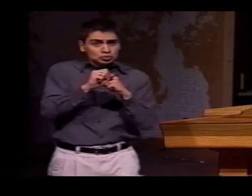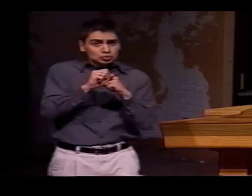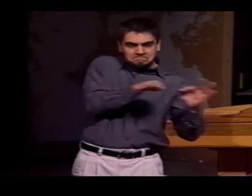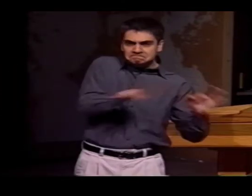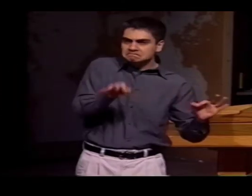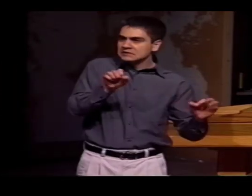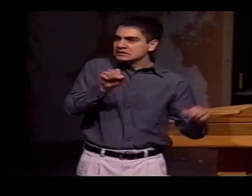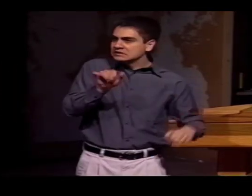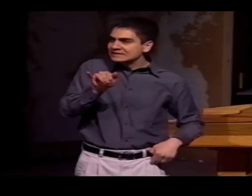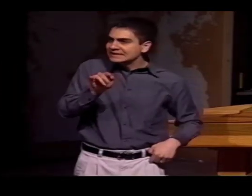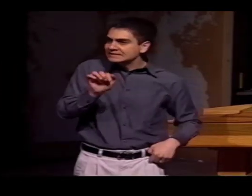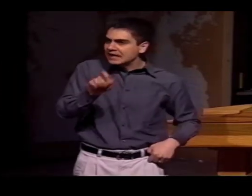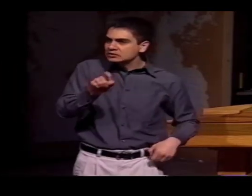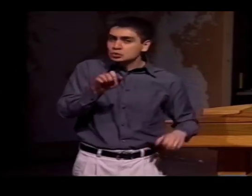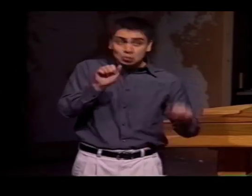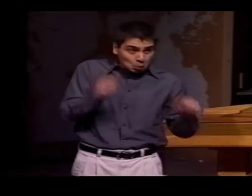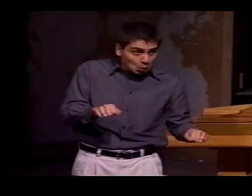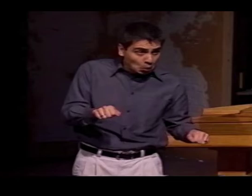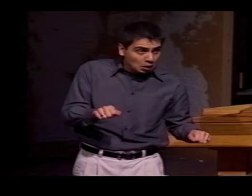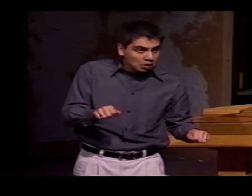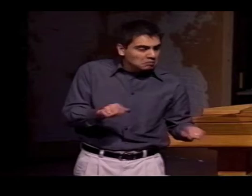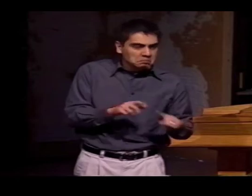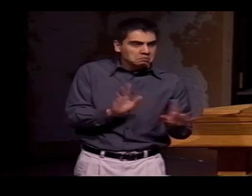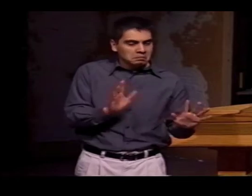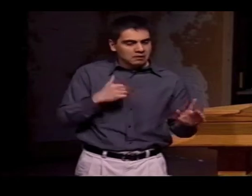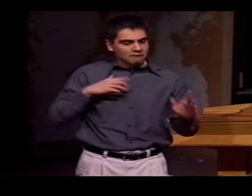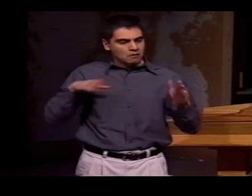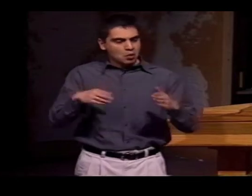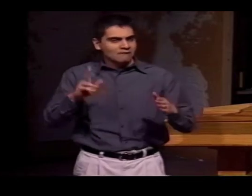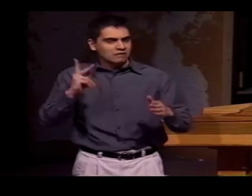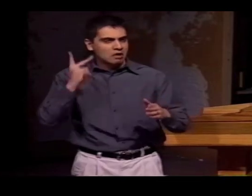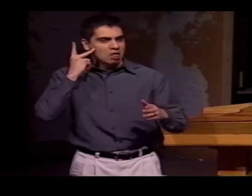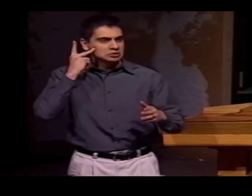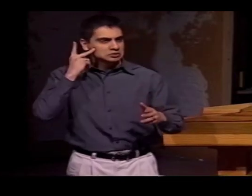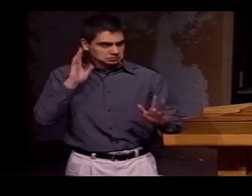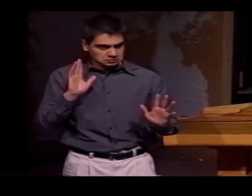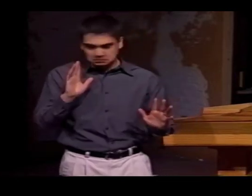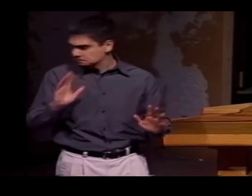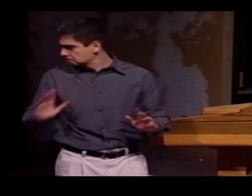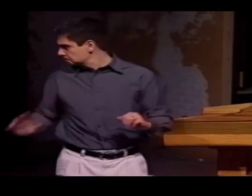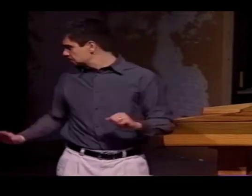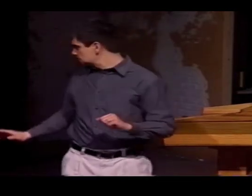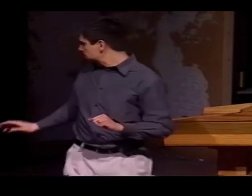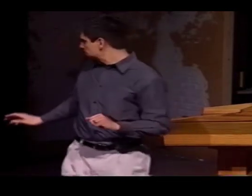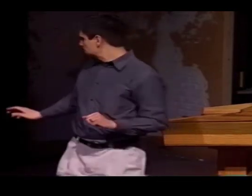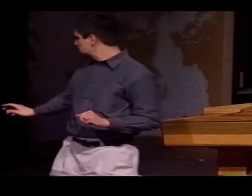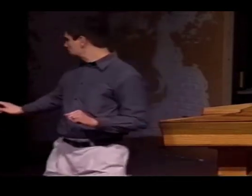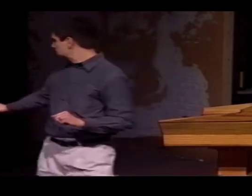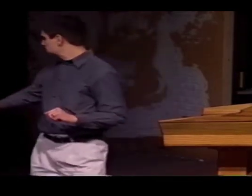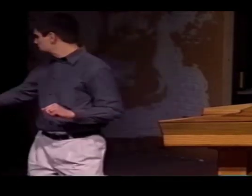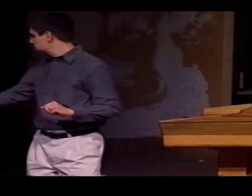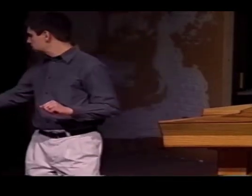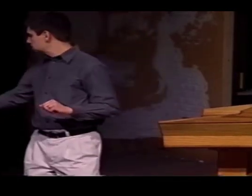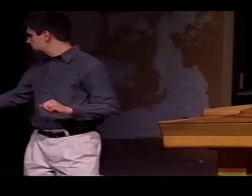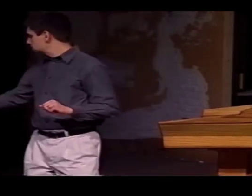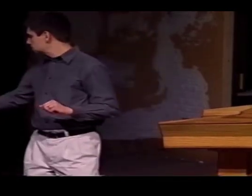ALSO, IT CAN FOCUS ON SYNTAX. IT'S POSSIBLE THAT THAT WOULD BE INVOLVED, BUT GENERALLY, IT IS--